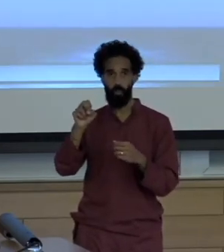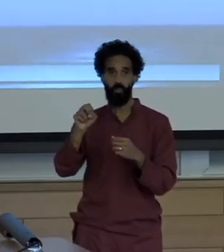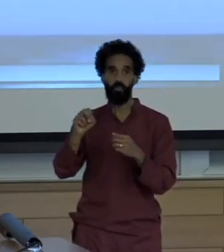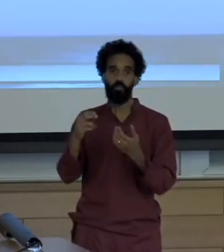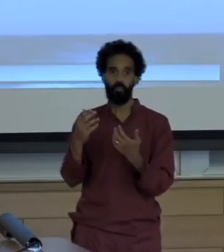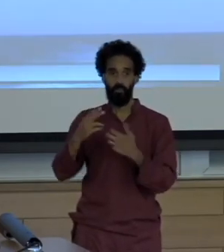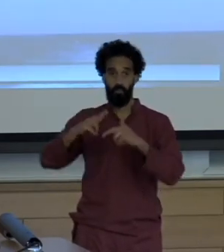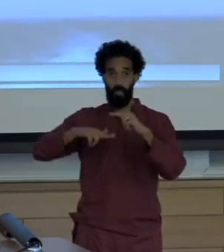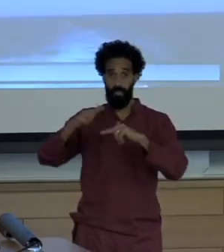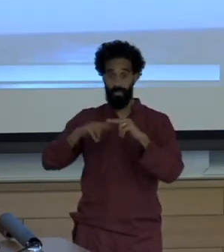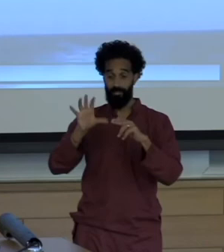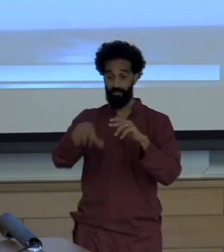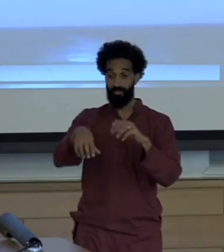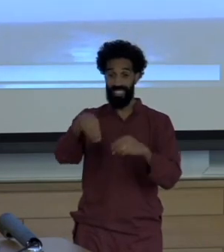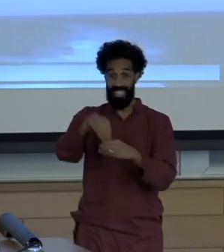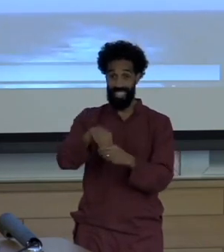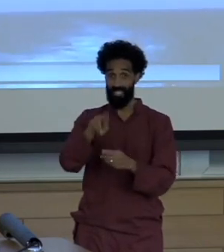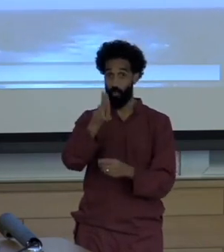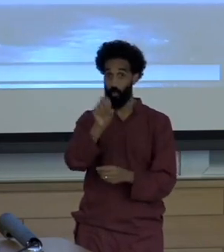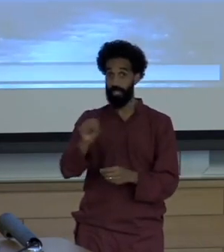You may know that for the better part of a decade